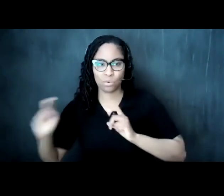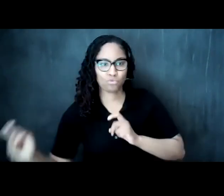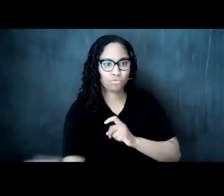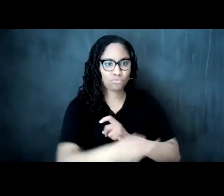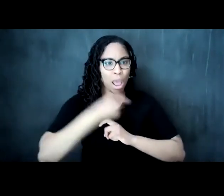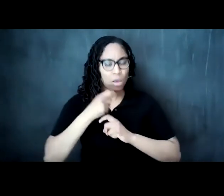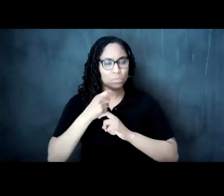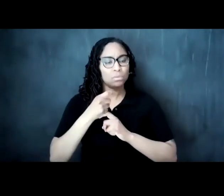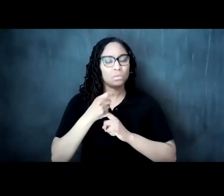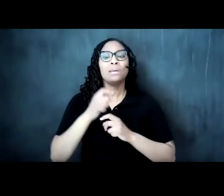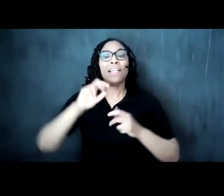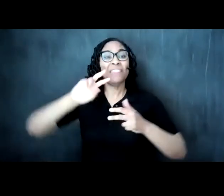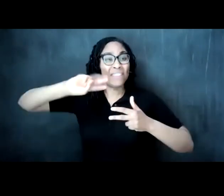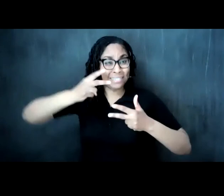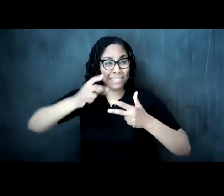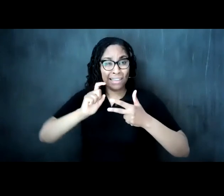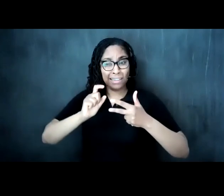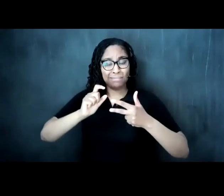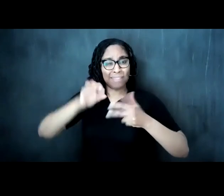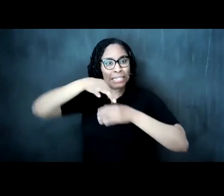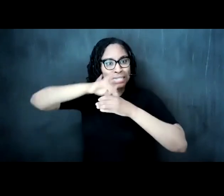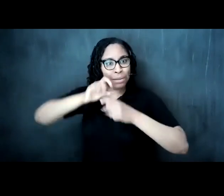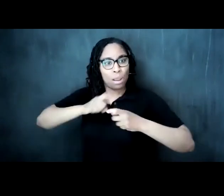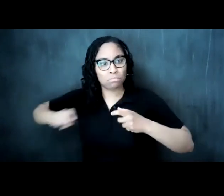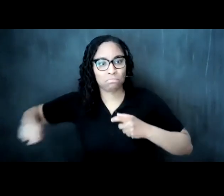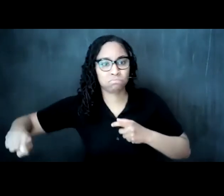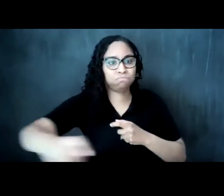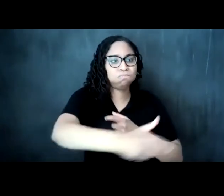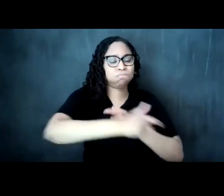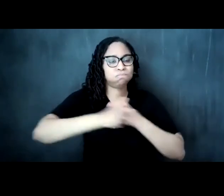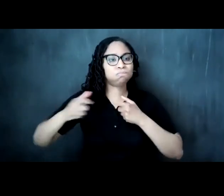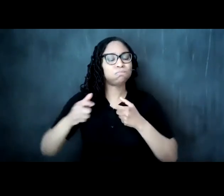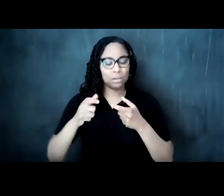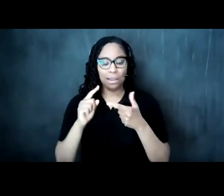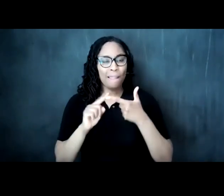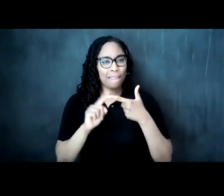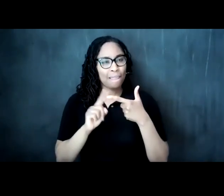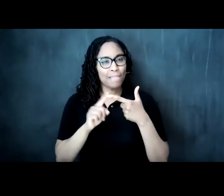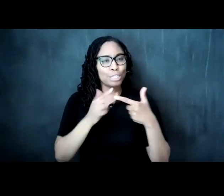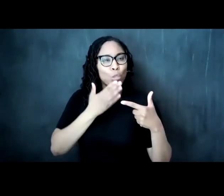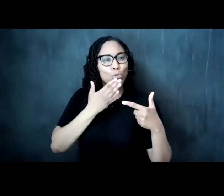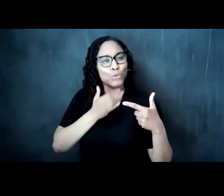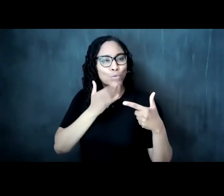then there's this slightly sweeter round that reflects the the modest sweetness of midlife with